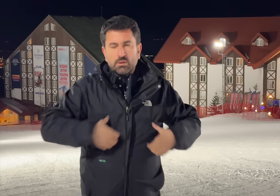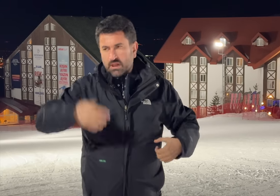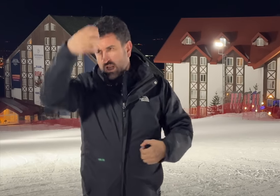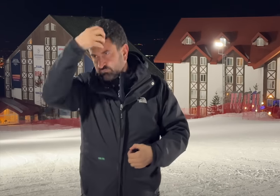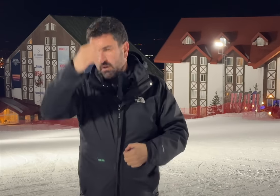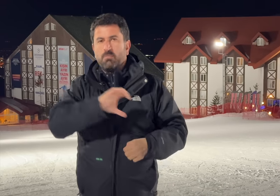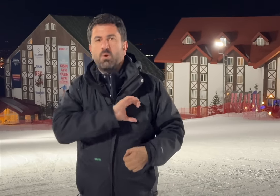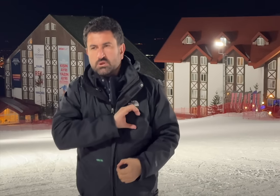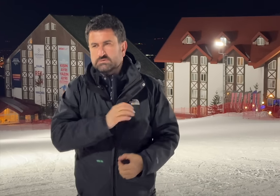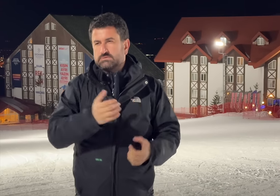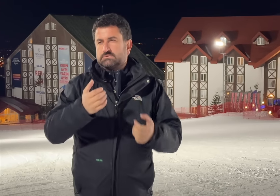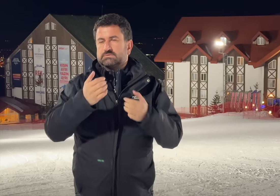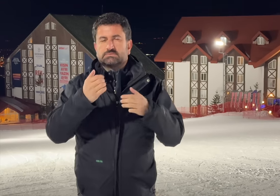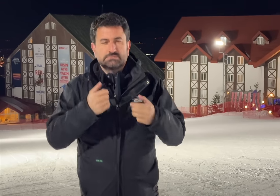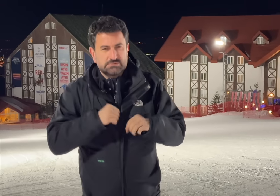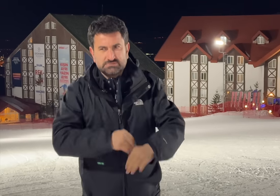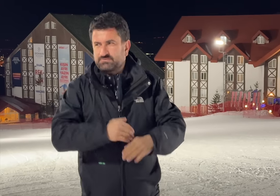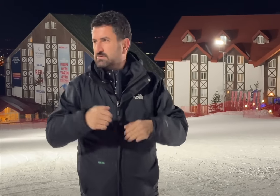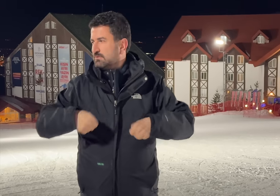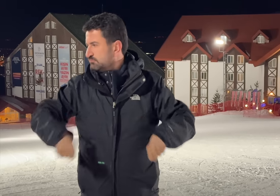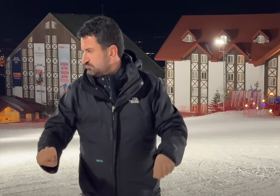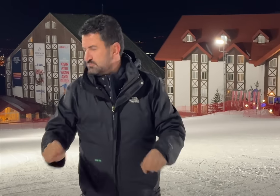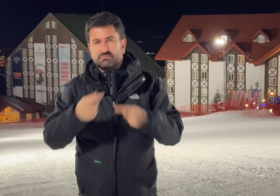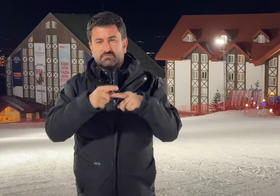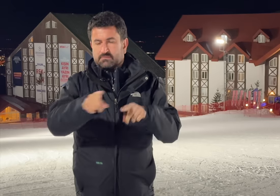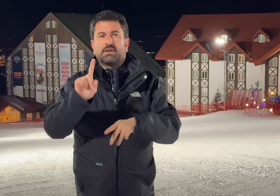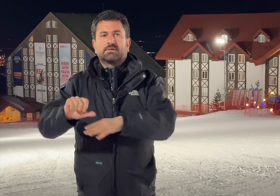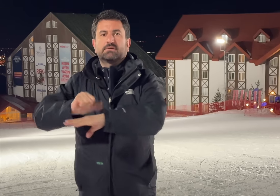such as the Mayor, government agencies, police, ski resort